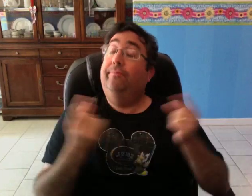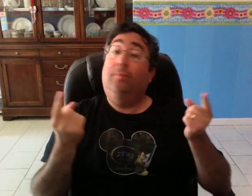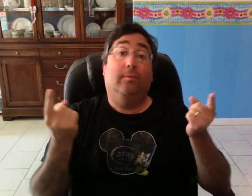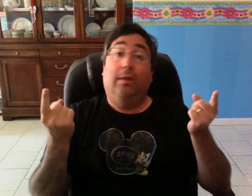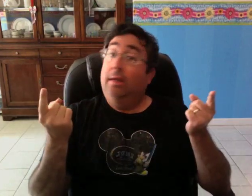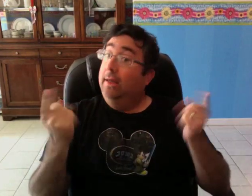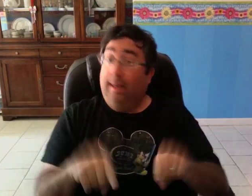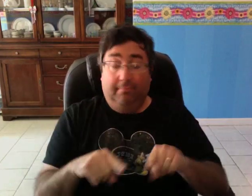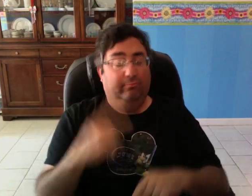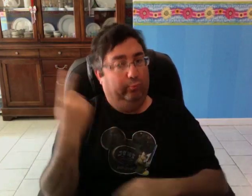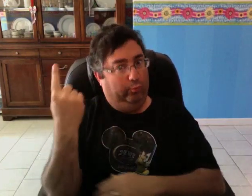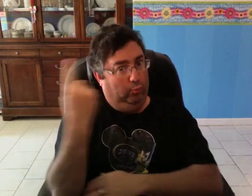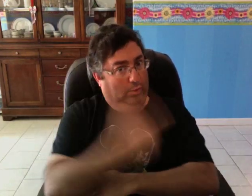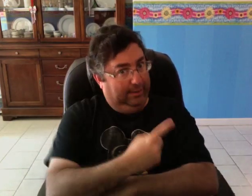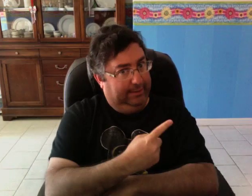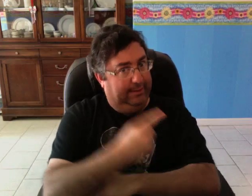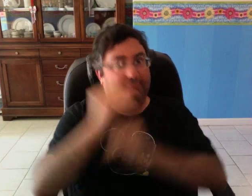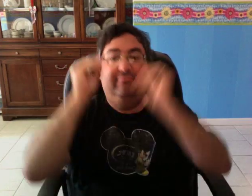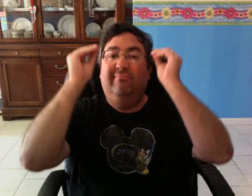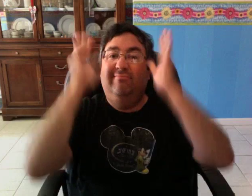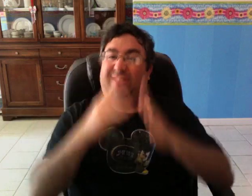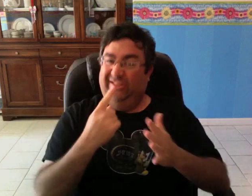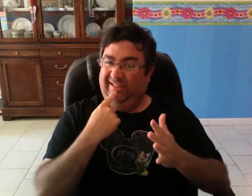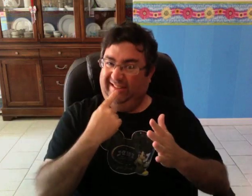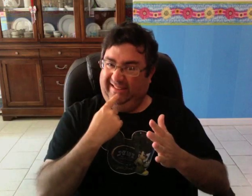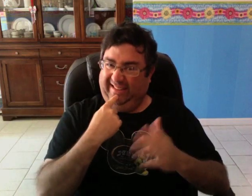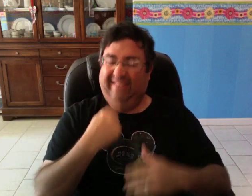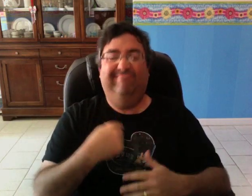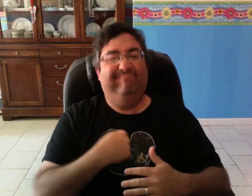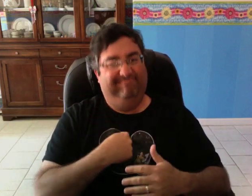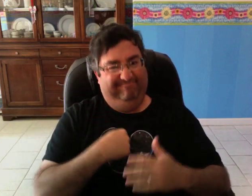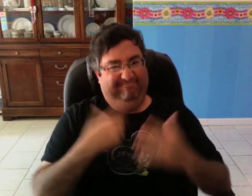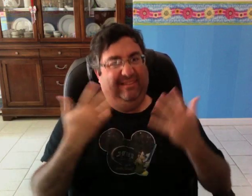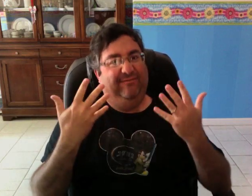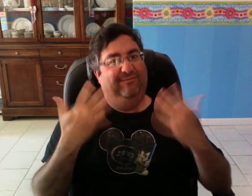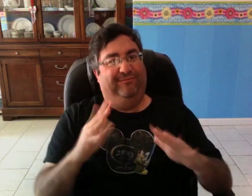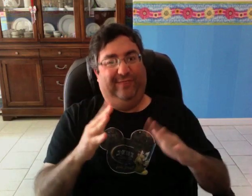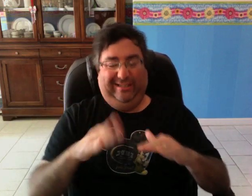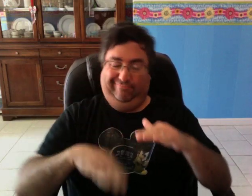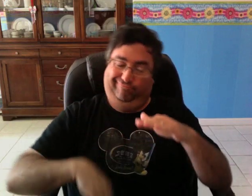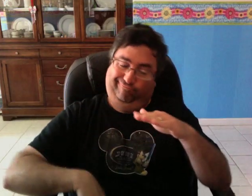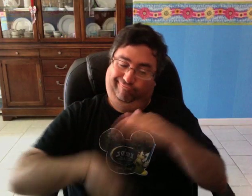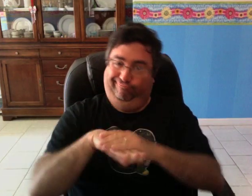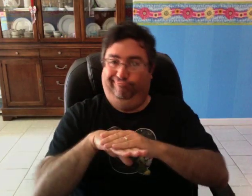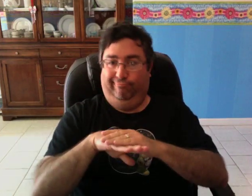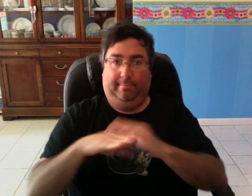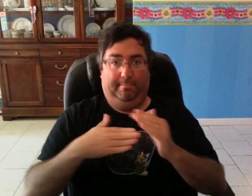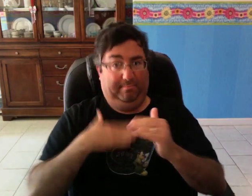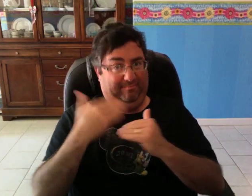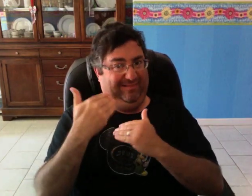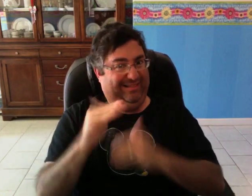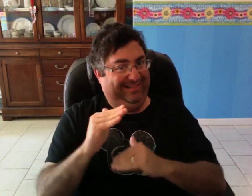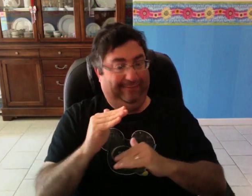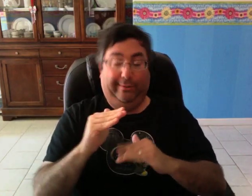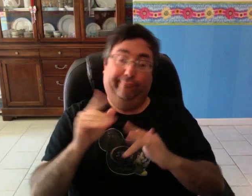One day, the teacher said I had reached my limit for not having changed out